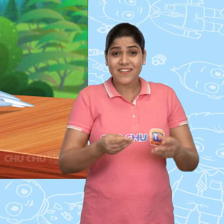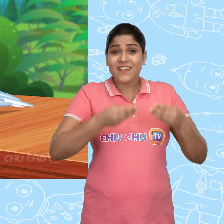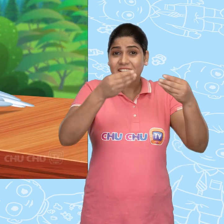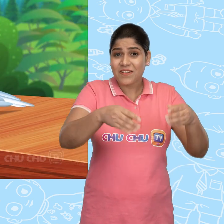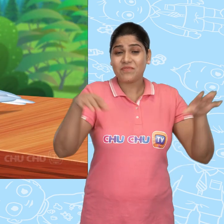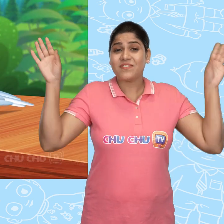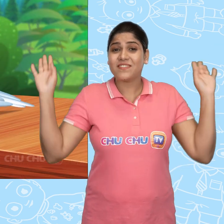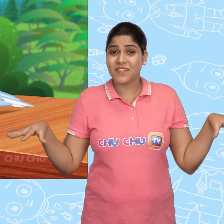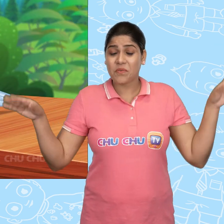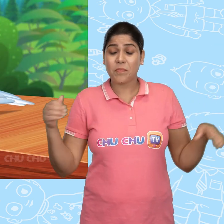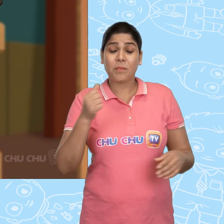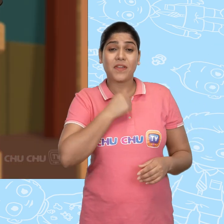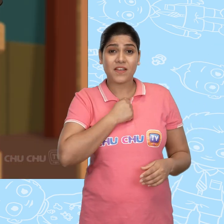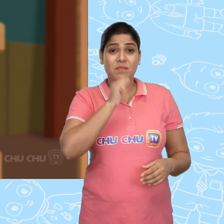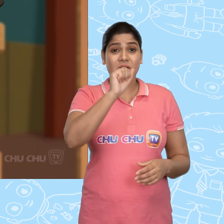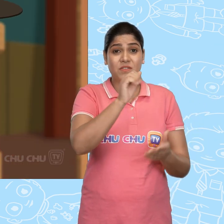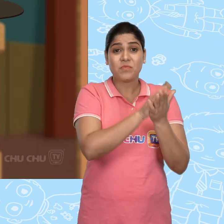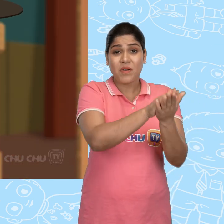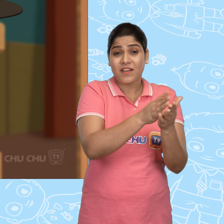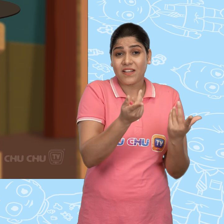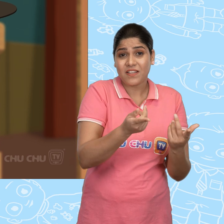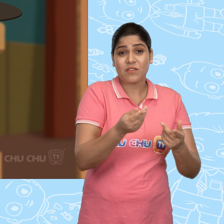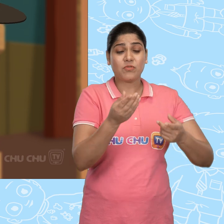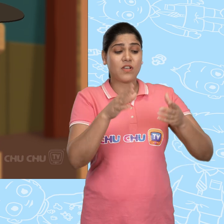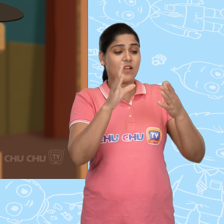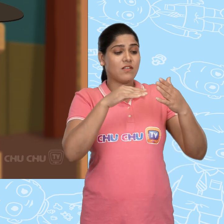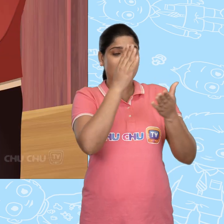Here birds! I have some breadcrumbs for you.